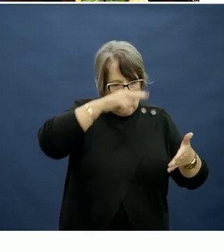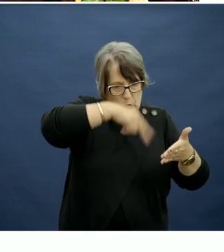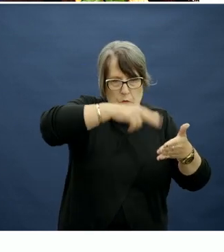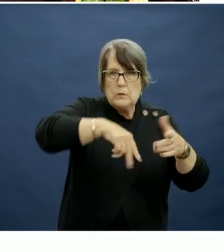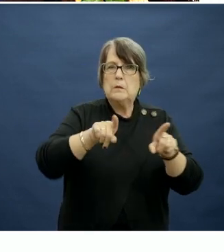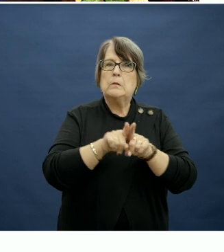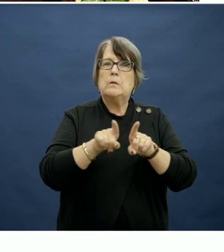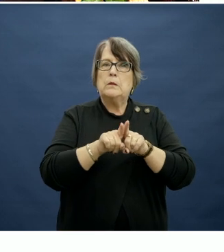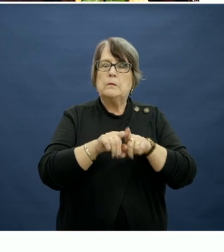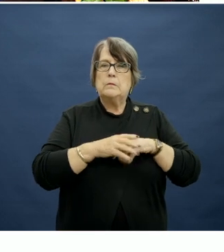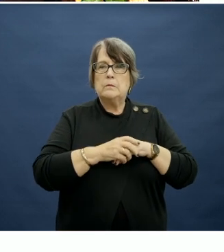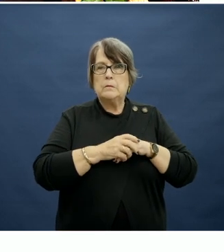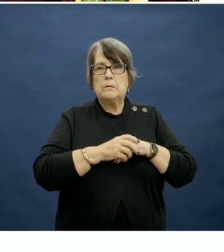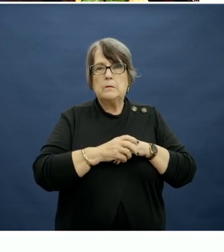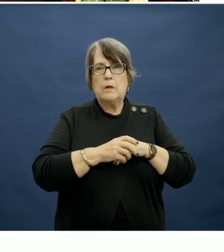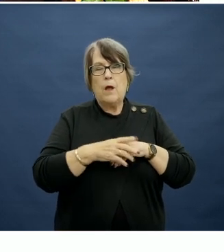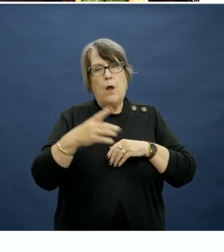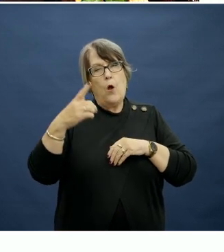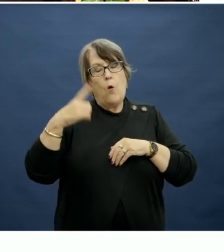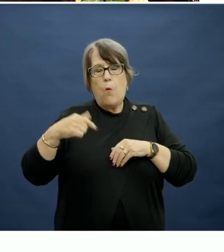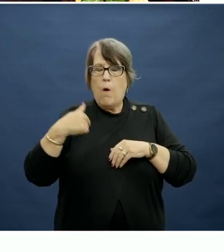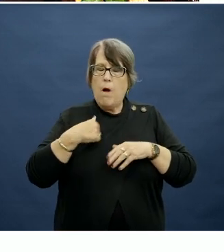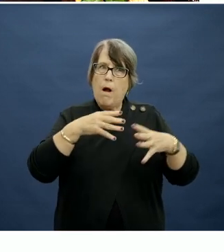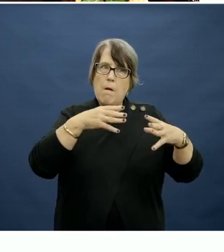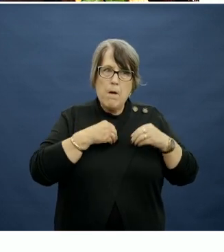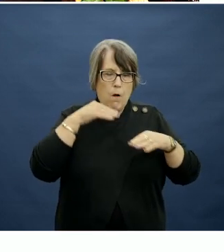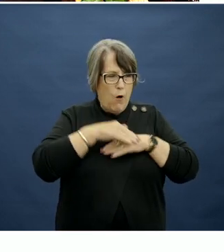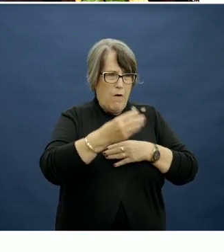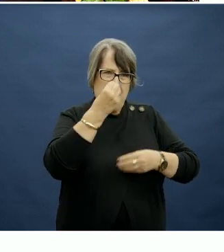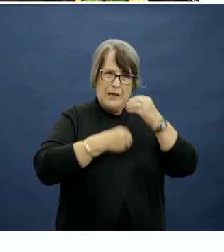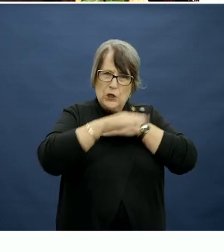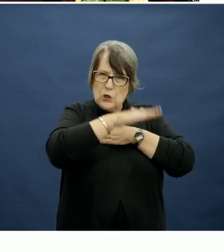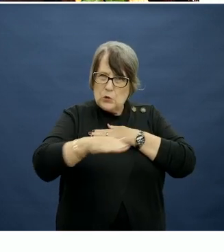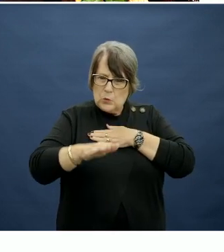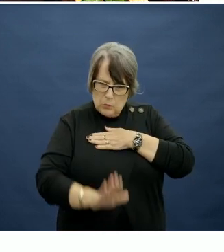However, I think the reason I care so much about what children eat in childhood is it's